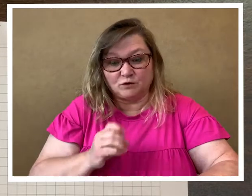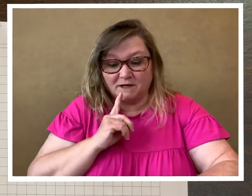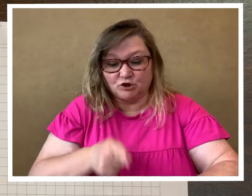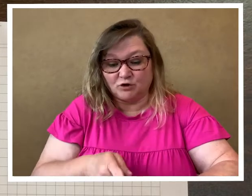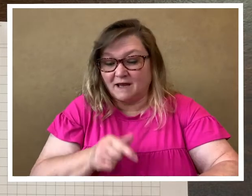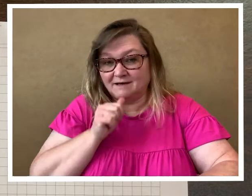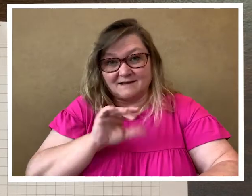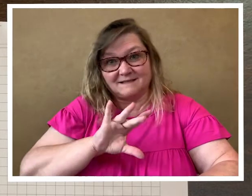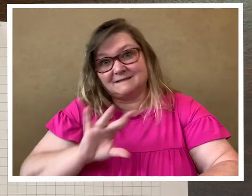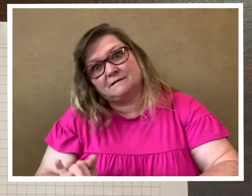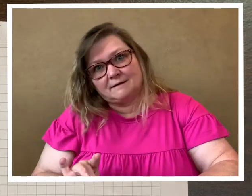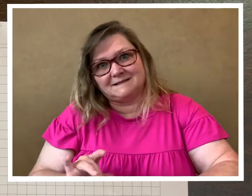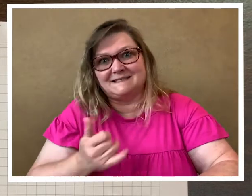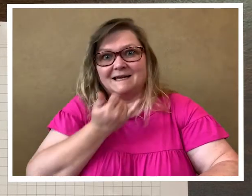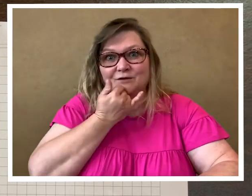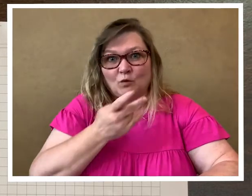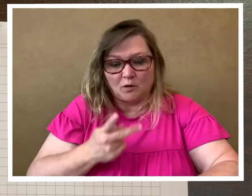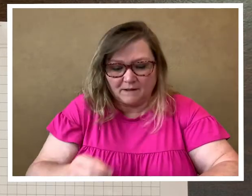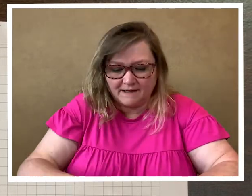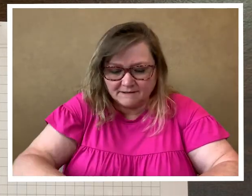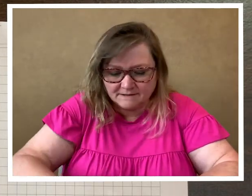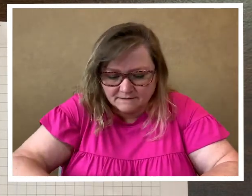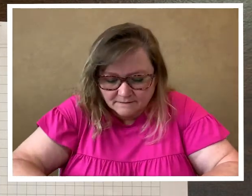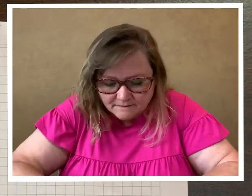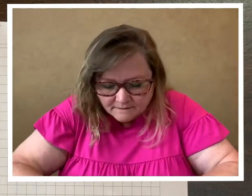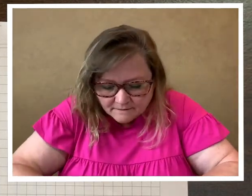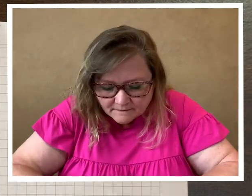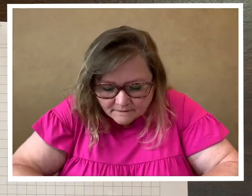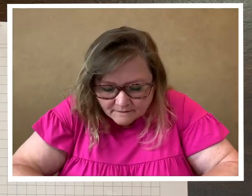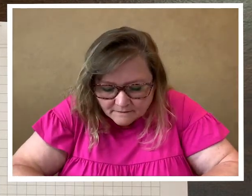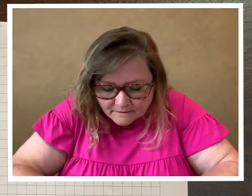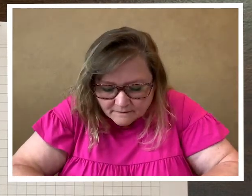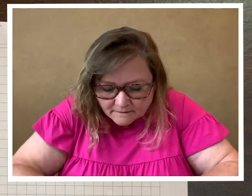make sure that it doesn't stick in the wrong place.